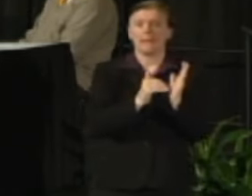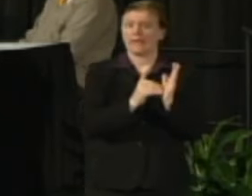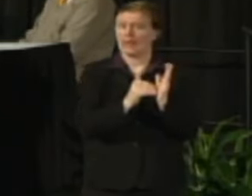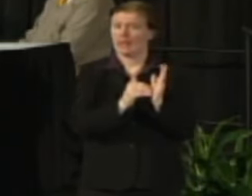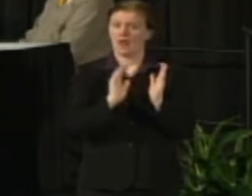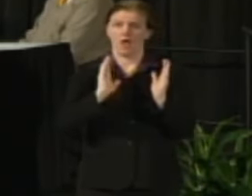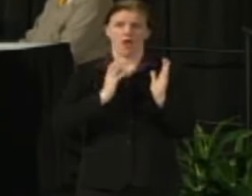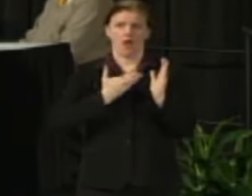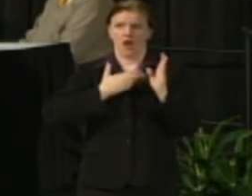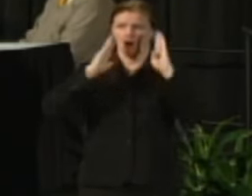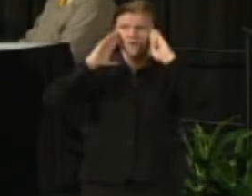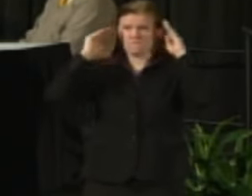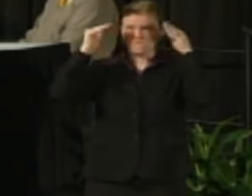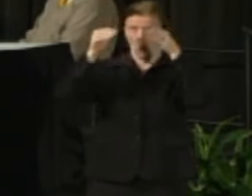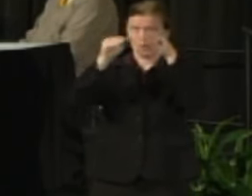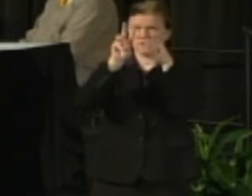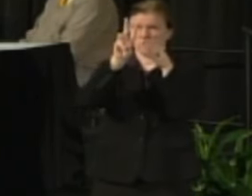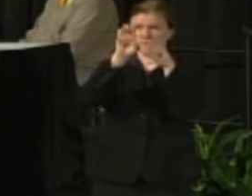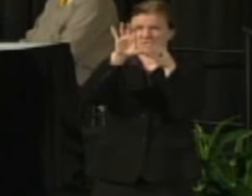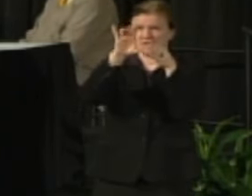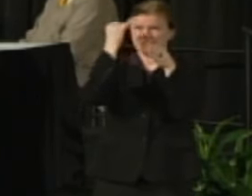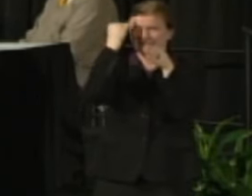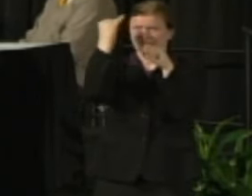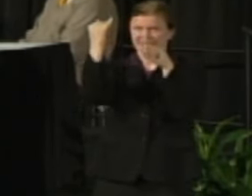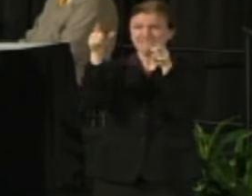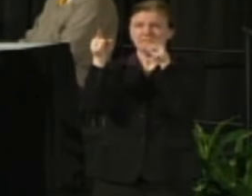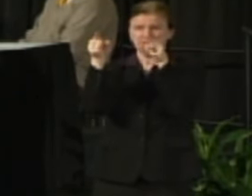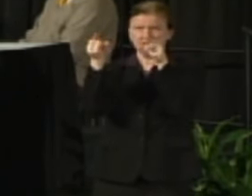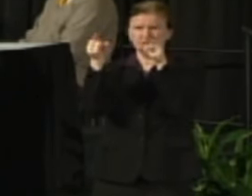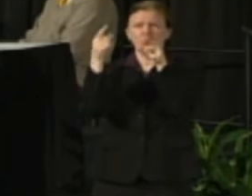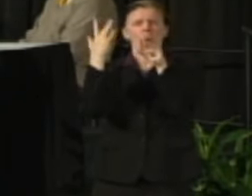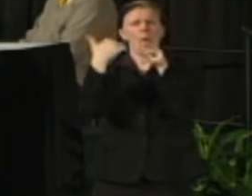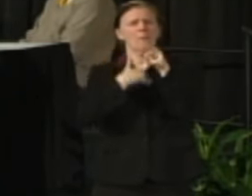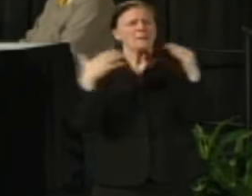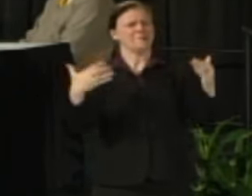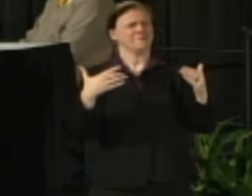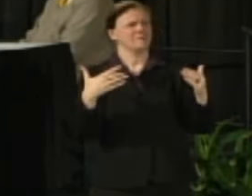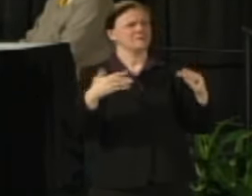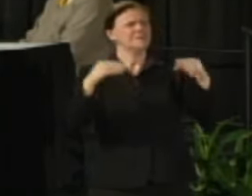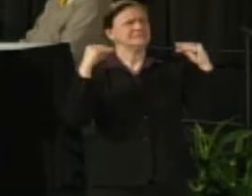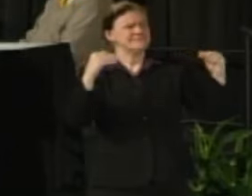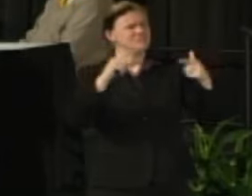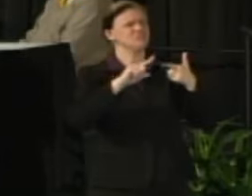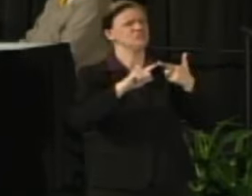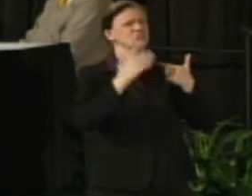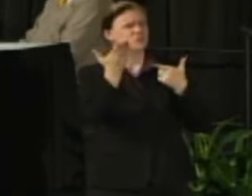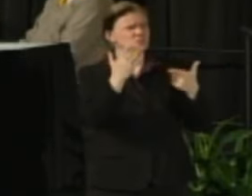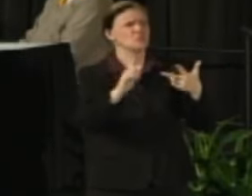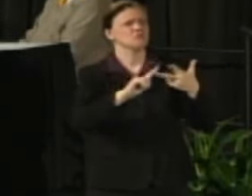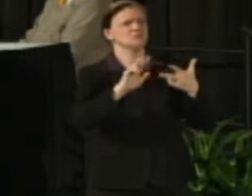about the Wisconsin Idea of why we're here the teaching, the research, the service those activities that are so critical.